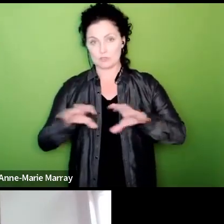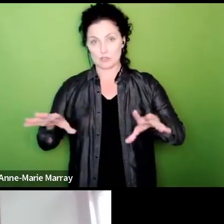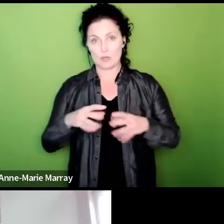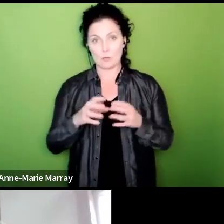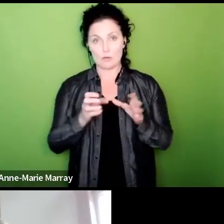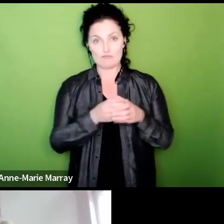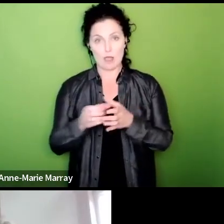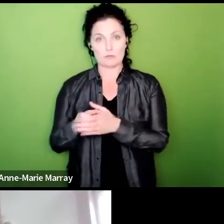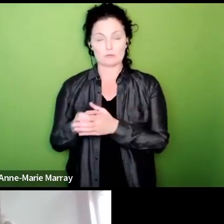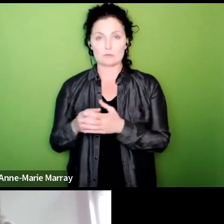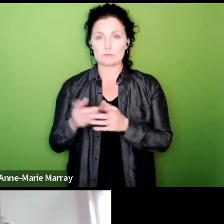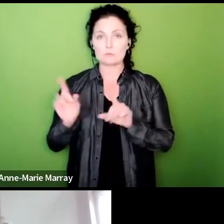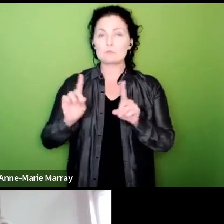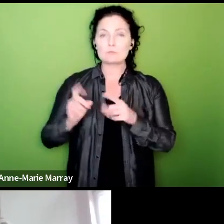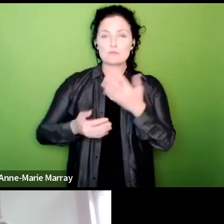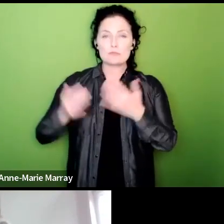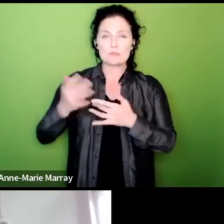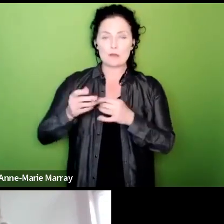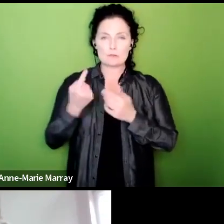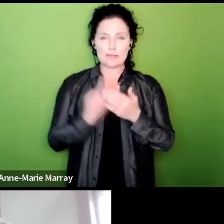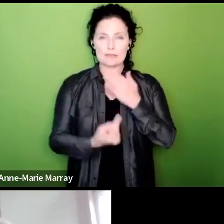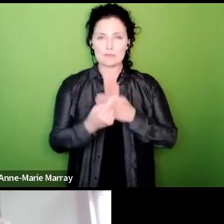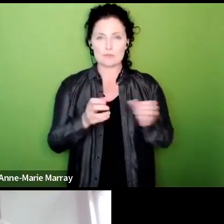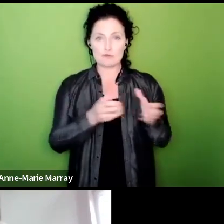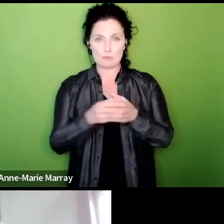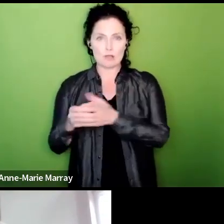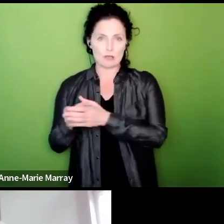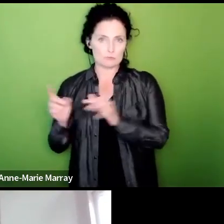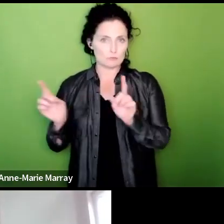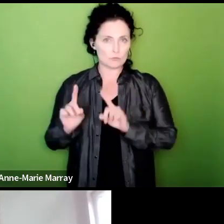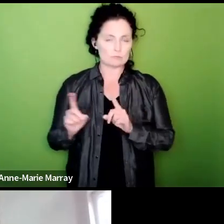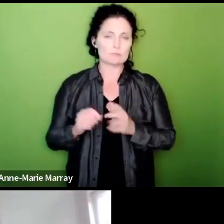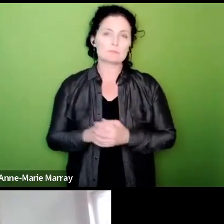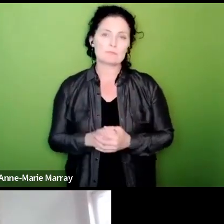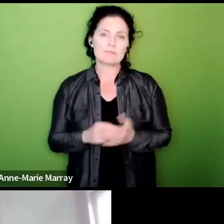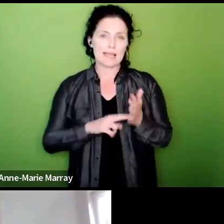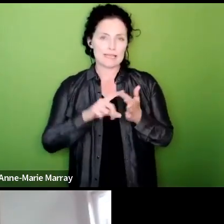their individual branches done and the NEC will receive that data so hopefully that's helpful